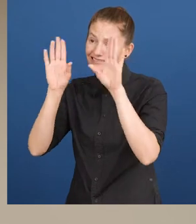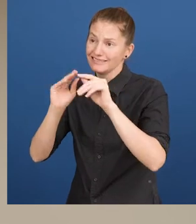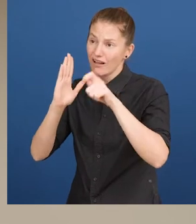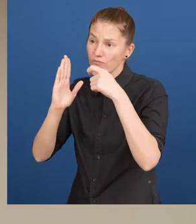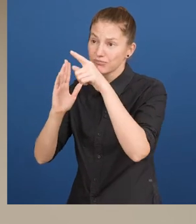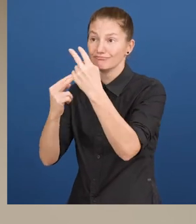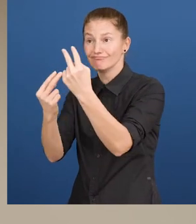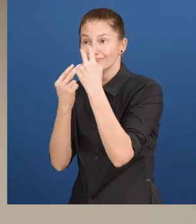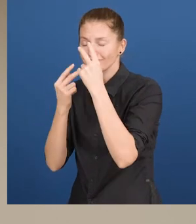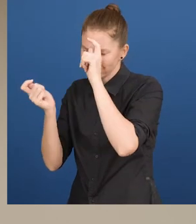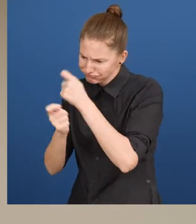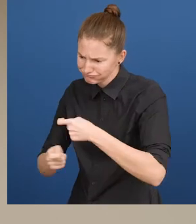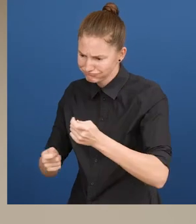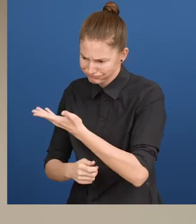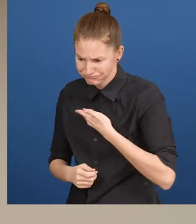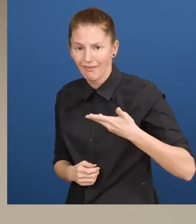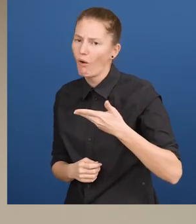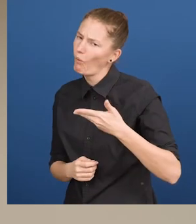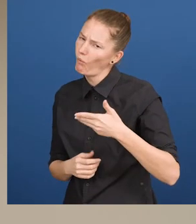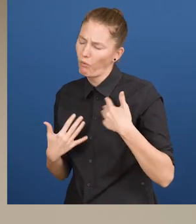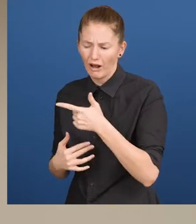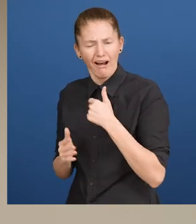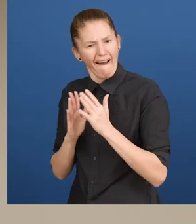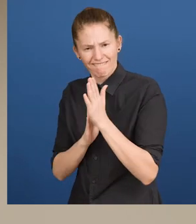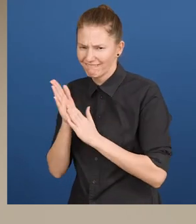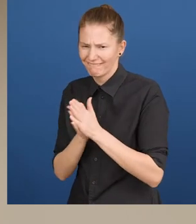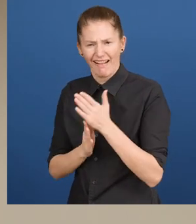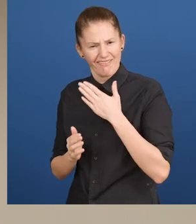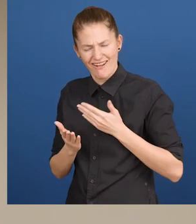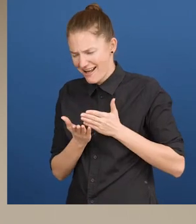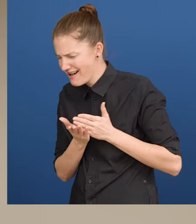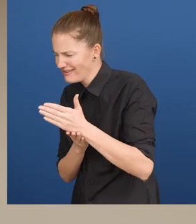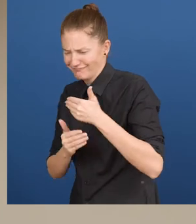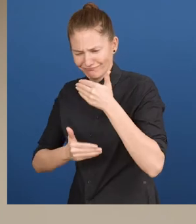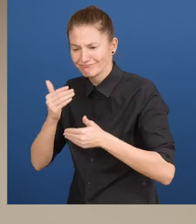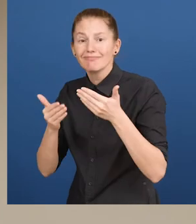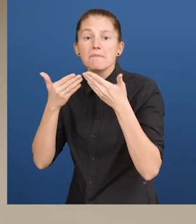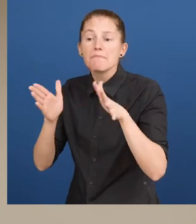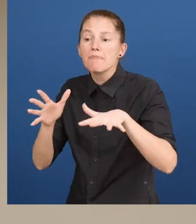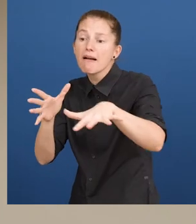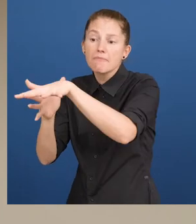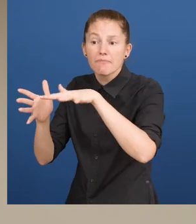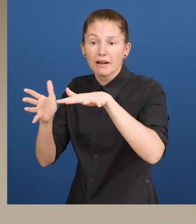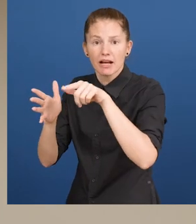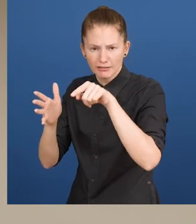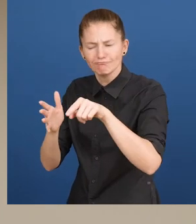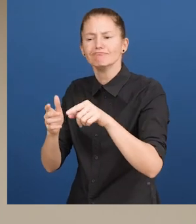Zero Project, which motivate us to continue creating innovative projects on Accessibility and Inclusion in the public sector."